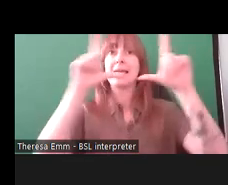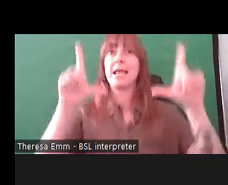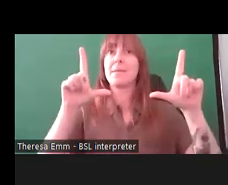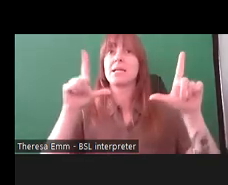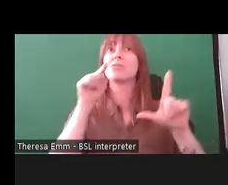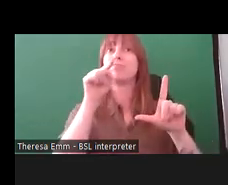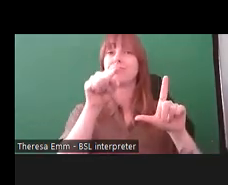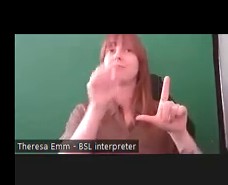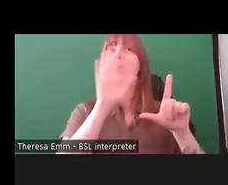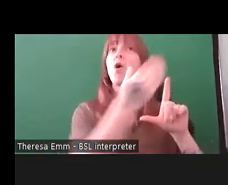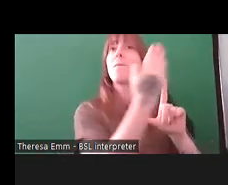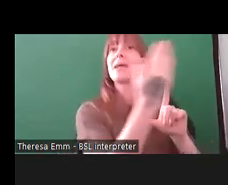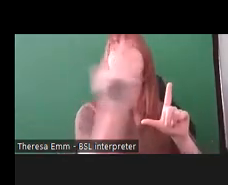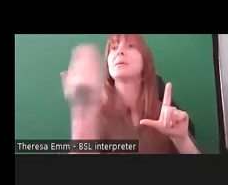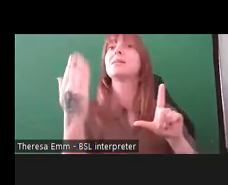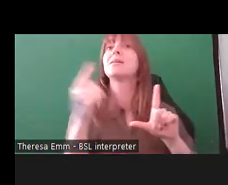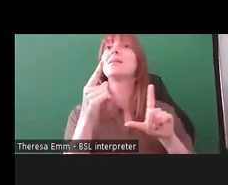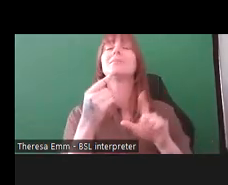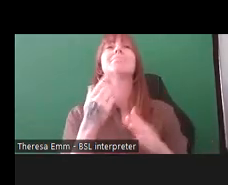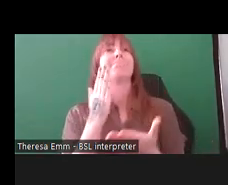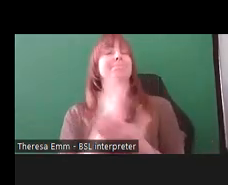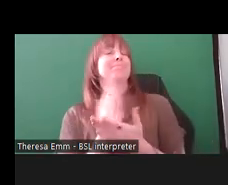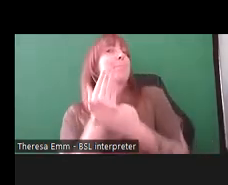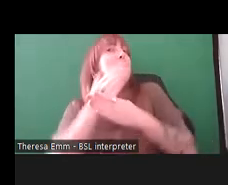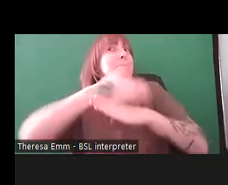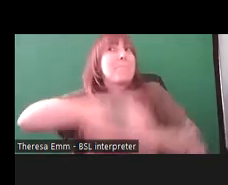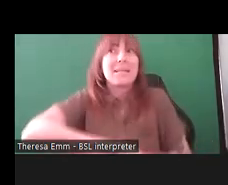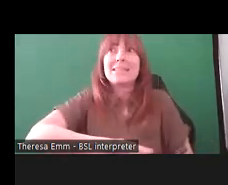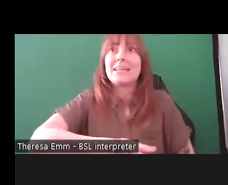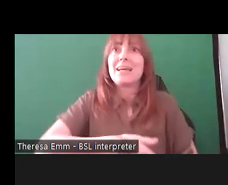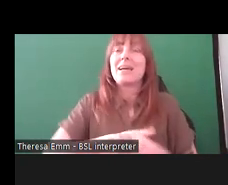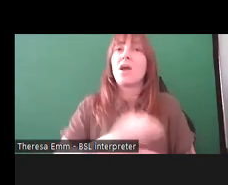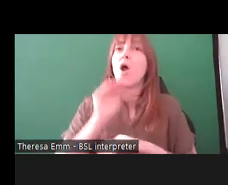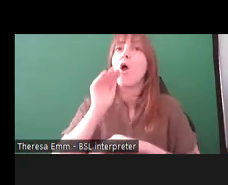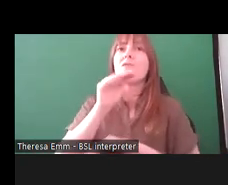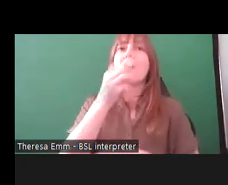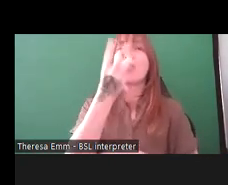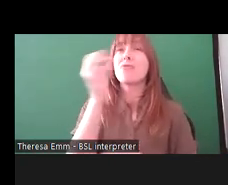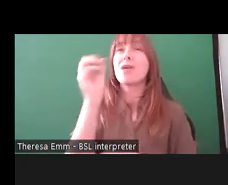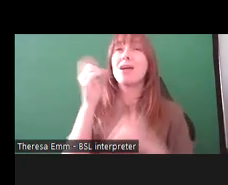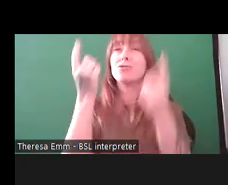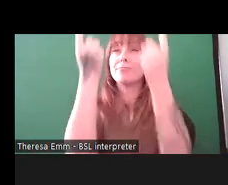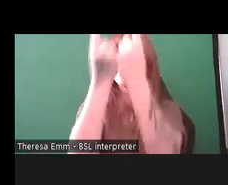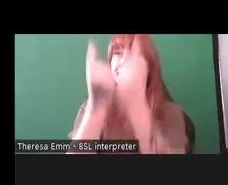the exhibition. It's a very busy exhibition. There are over 300 objects in the show,